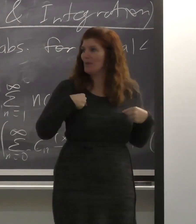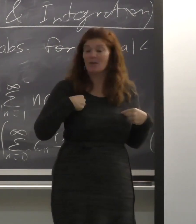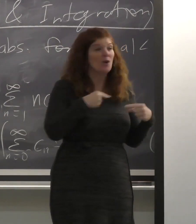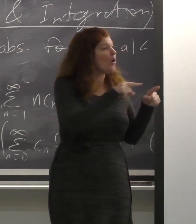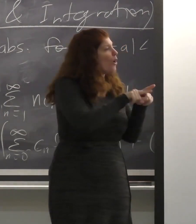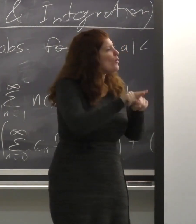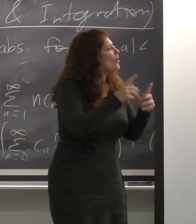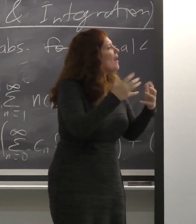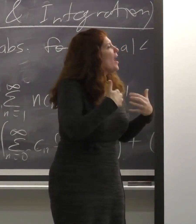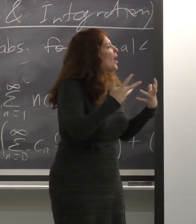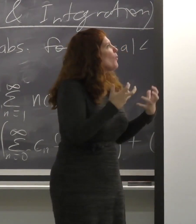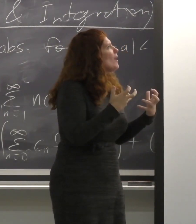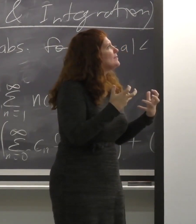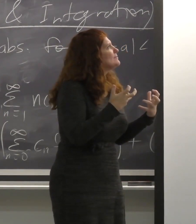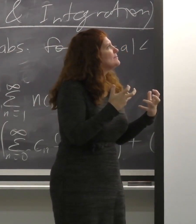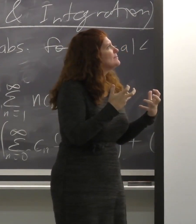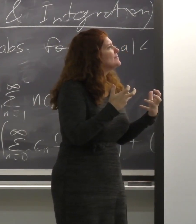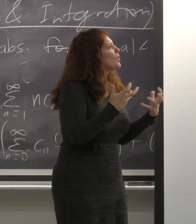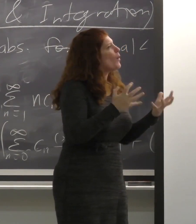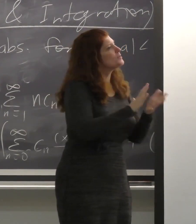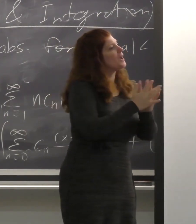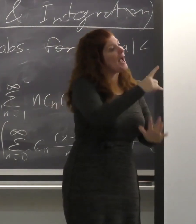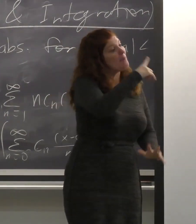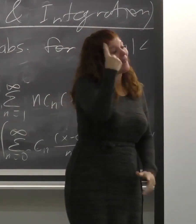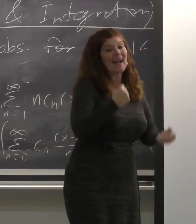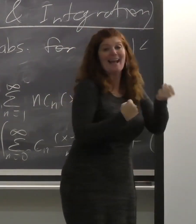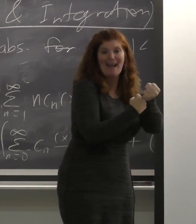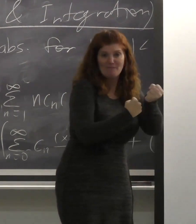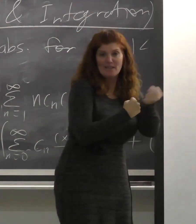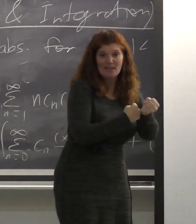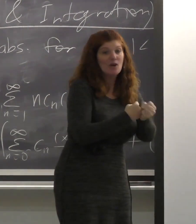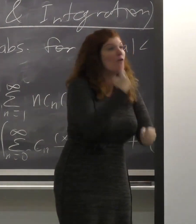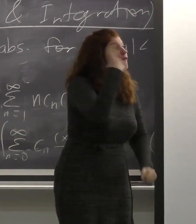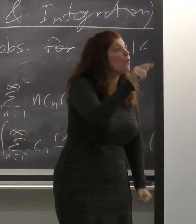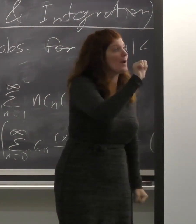to be a Black advocate for ASL.